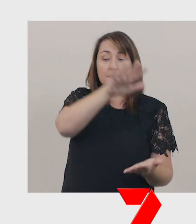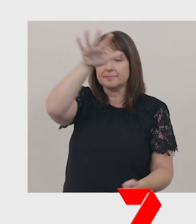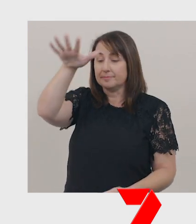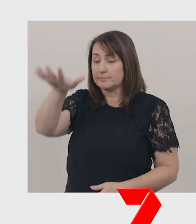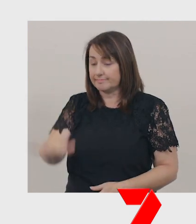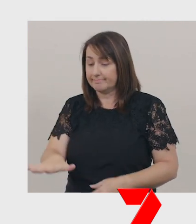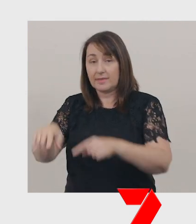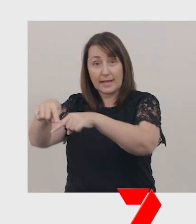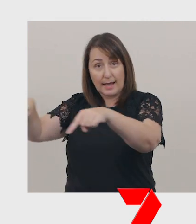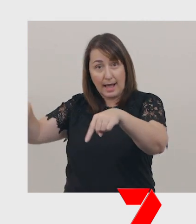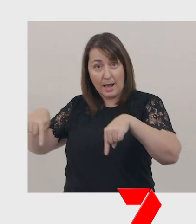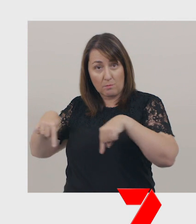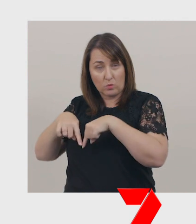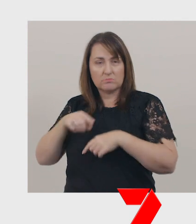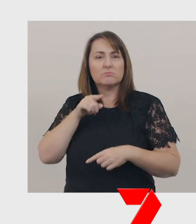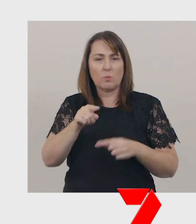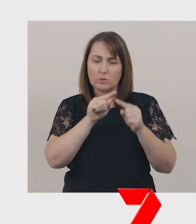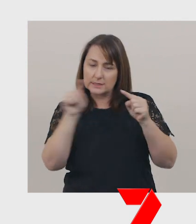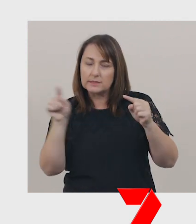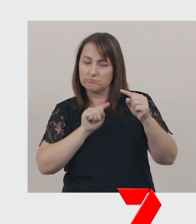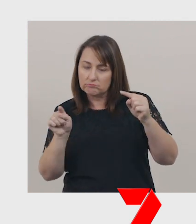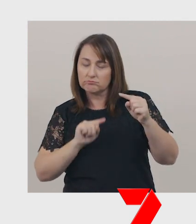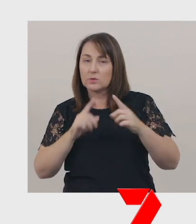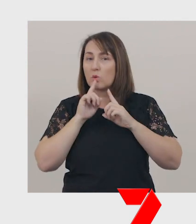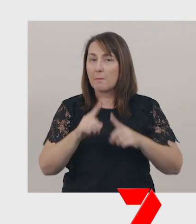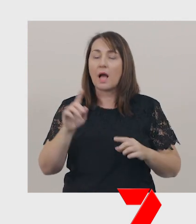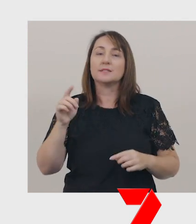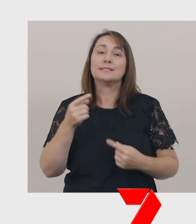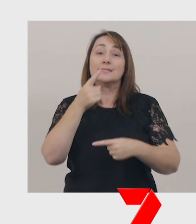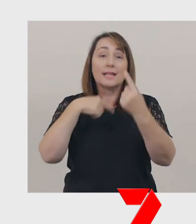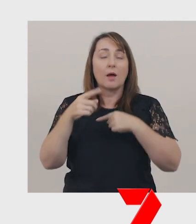All command sentences, which tell us what to do.